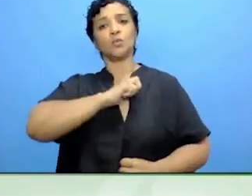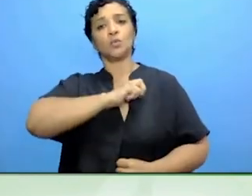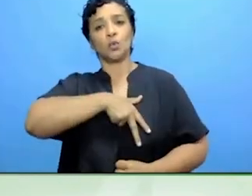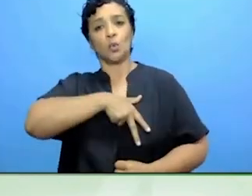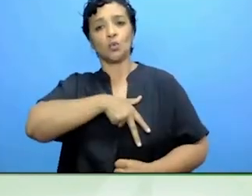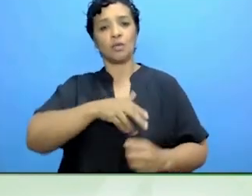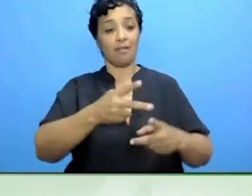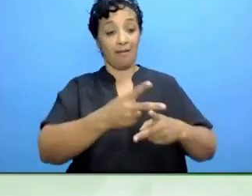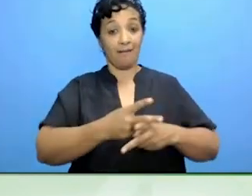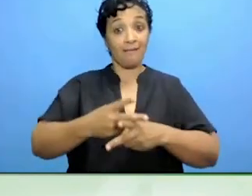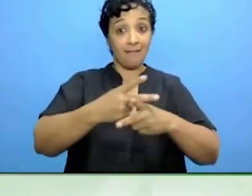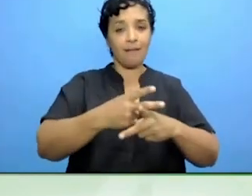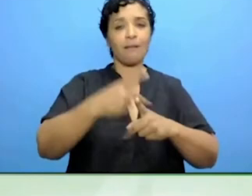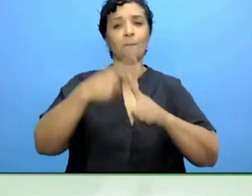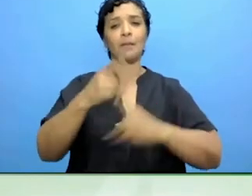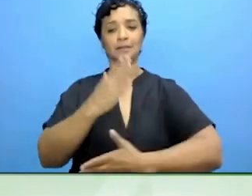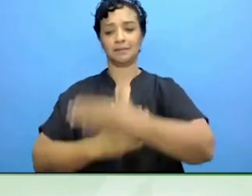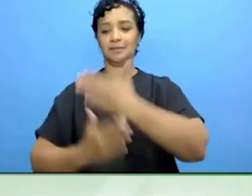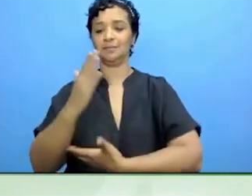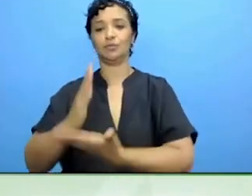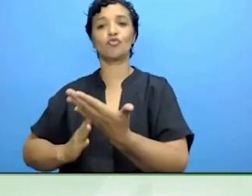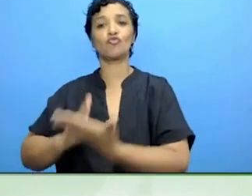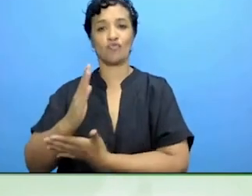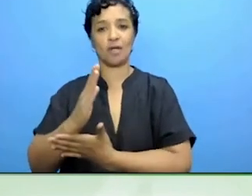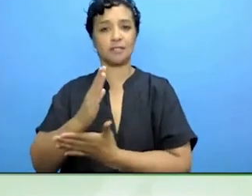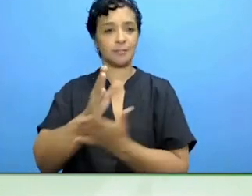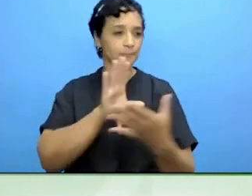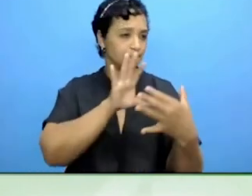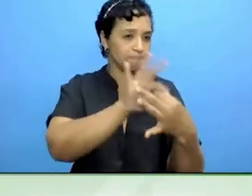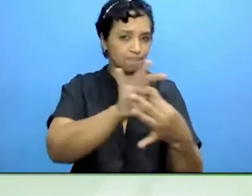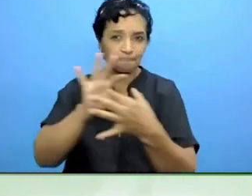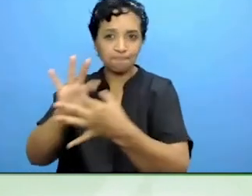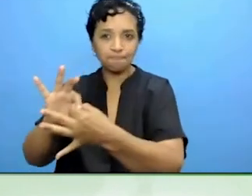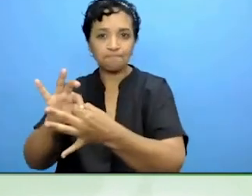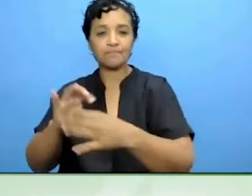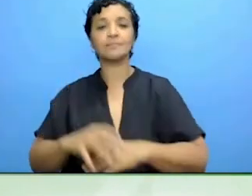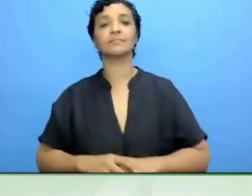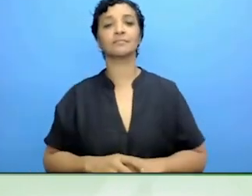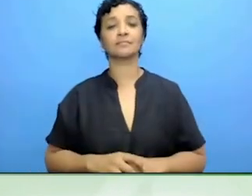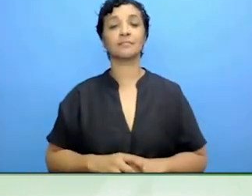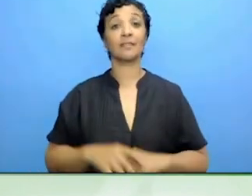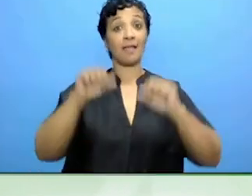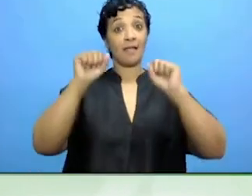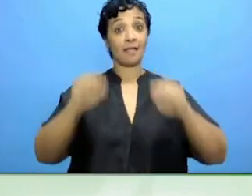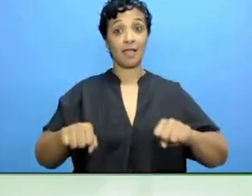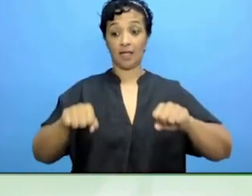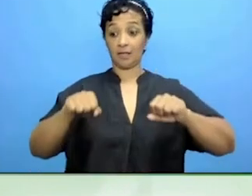Often the powers to do things on the ground still rest with member states.